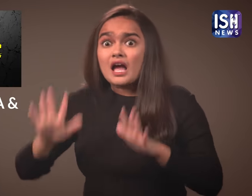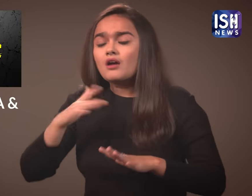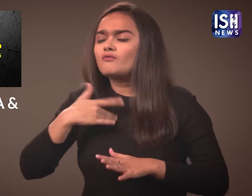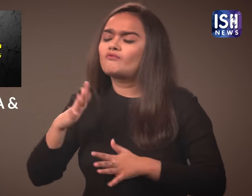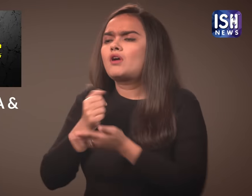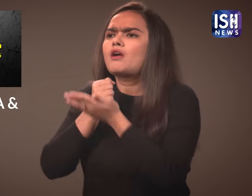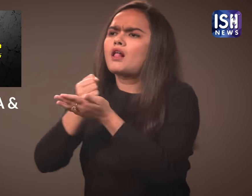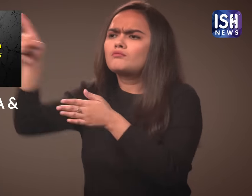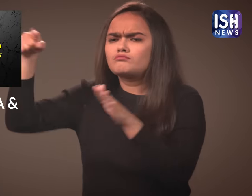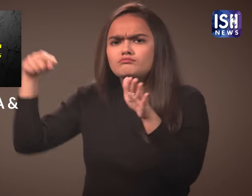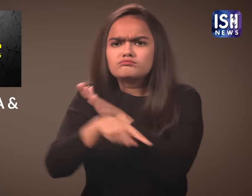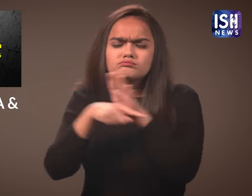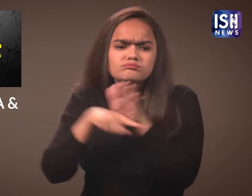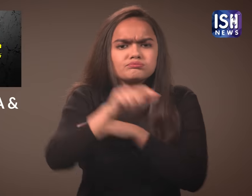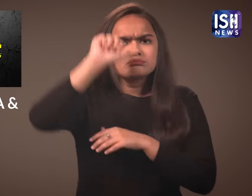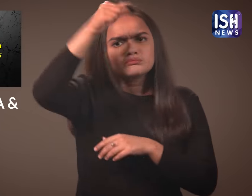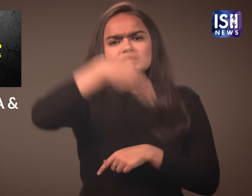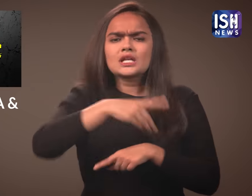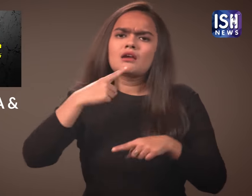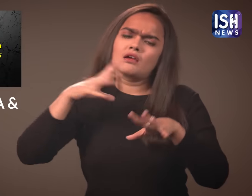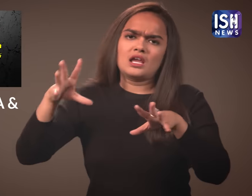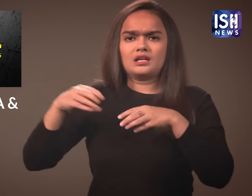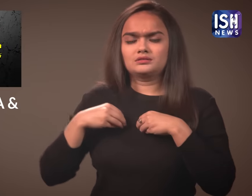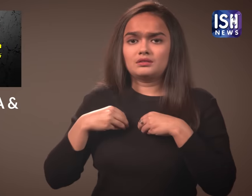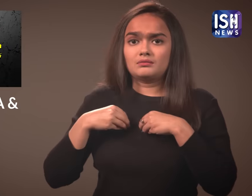This is why the immigrants will be allowed to stay in India.